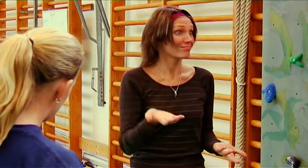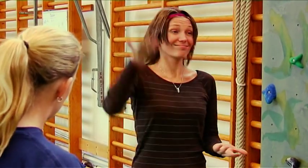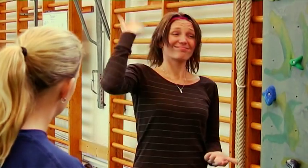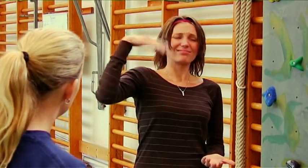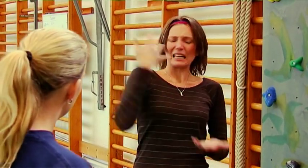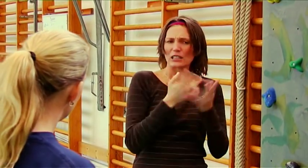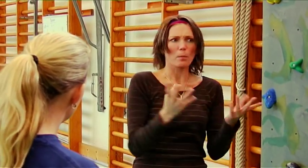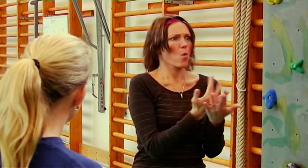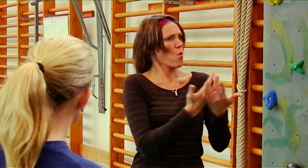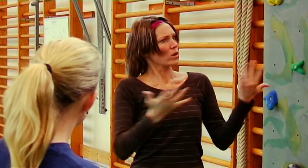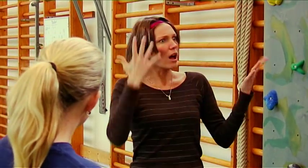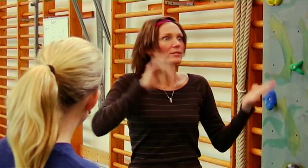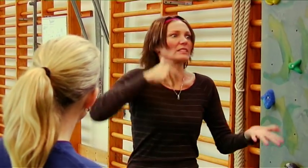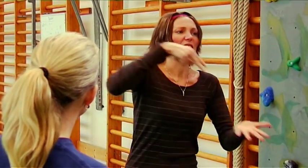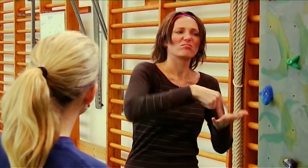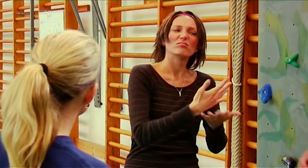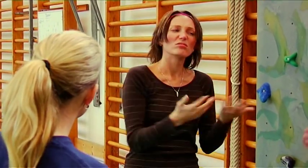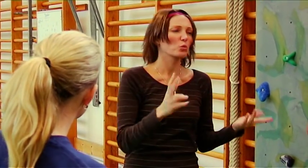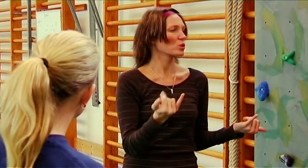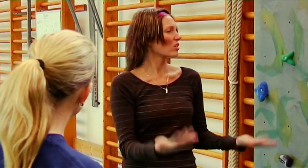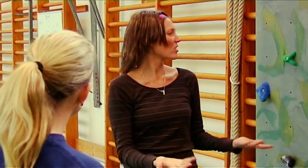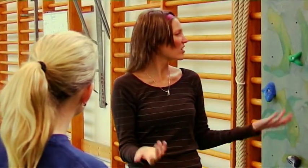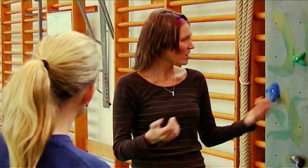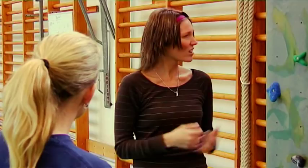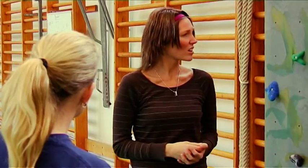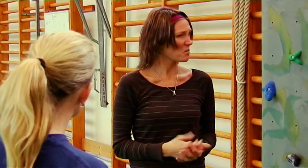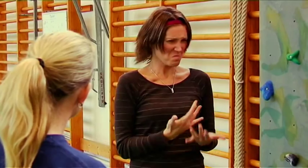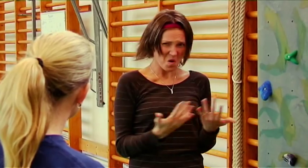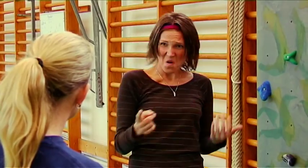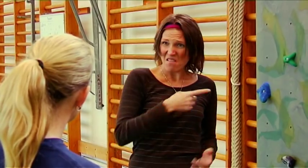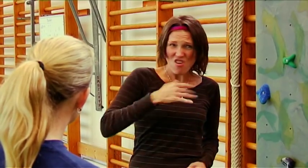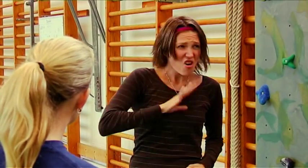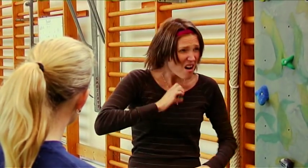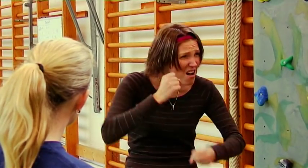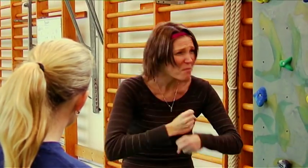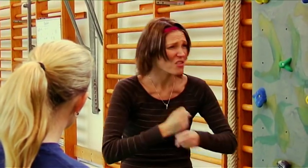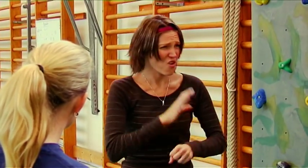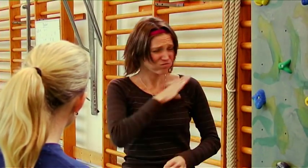a lot of us weren't independent like we are today. Now, a lot of us have occupations and plenty of money-